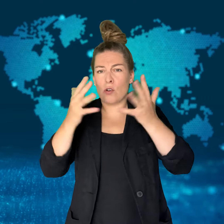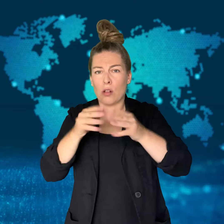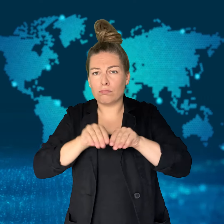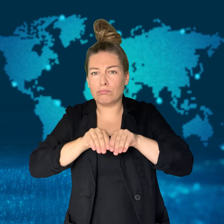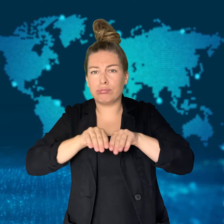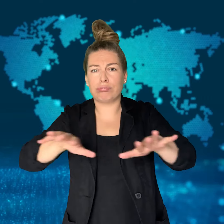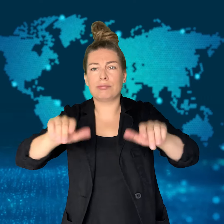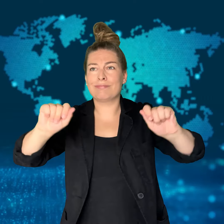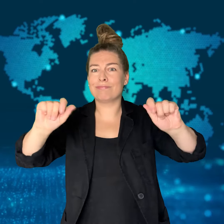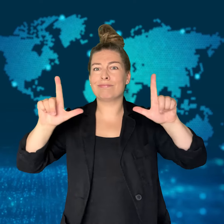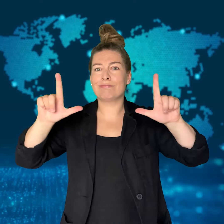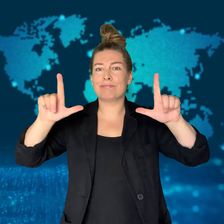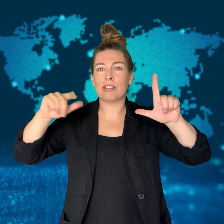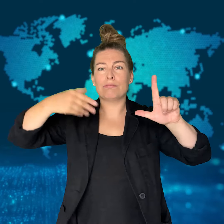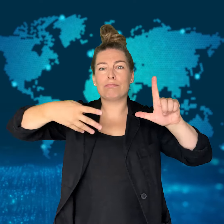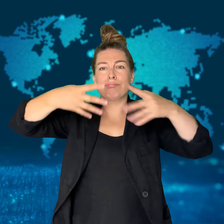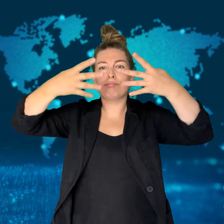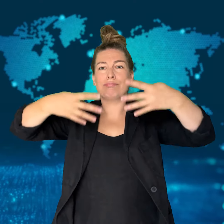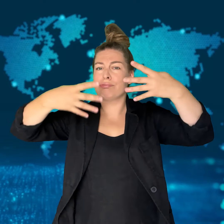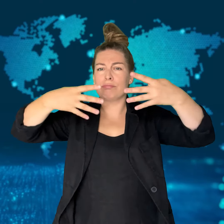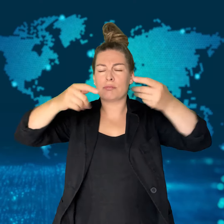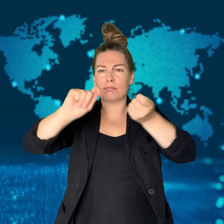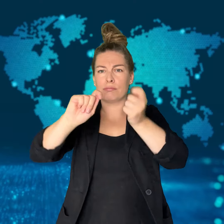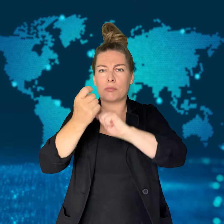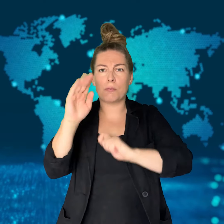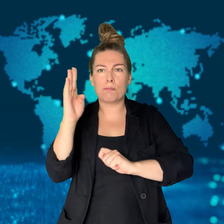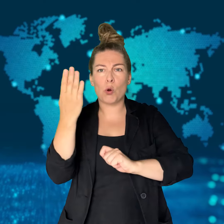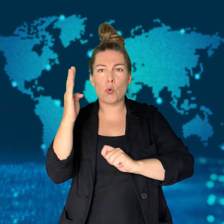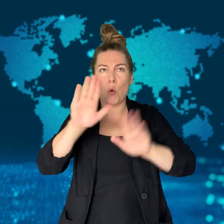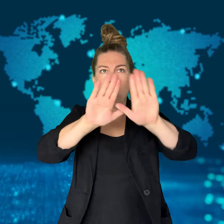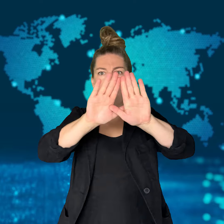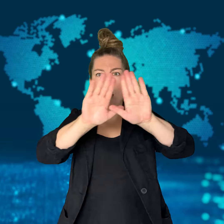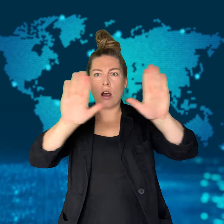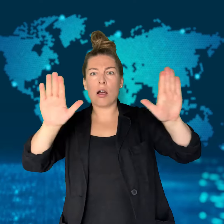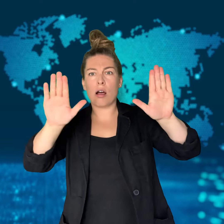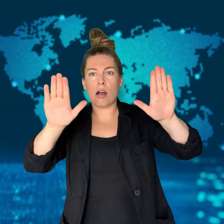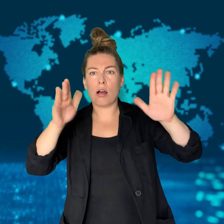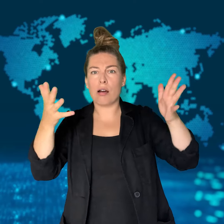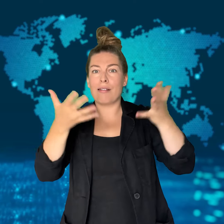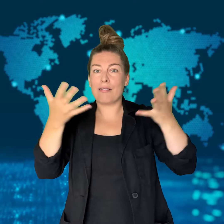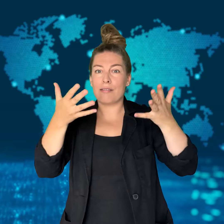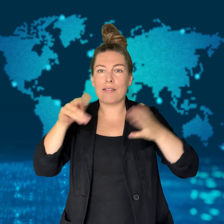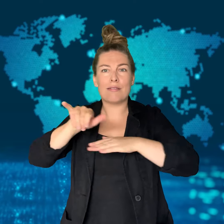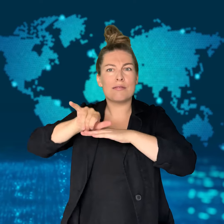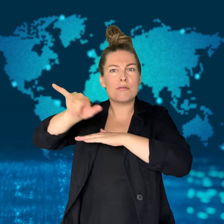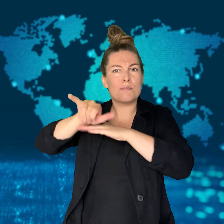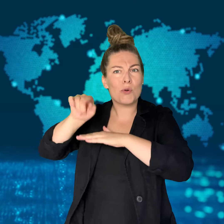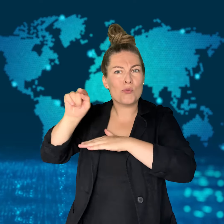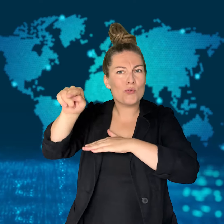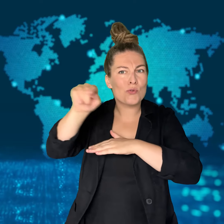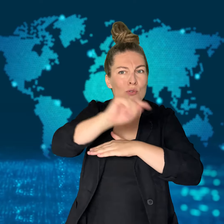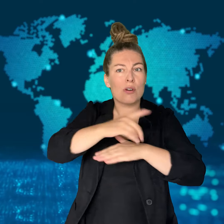Recently, a "blue screen" appeared on machines worldwide,